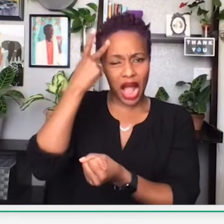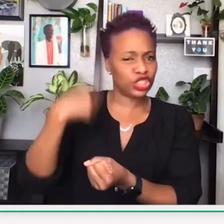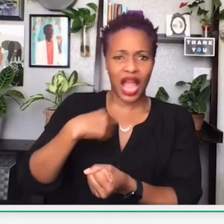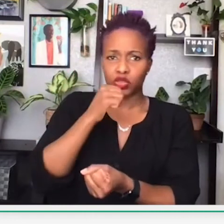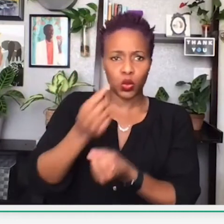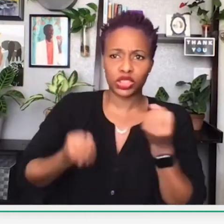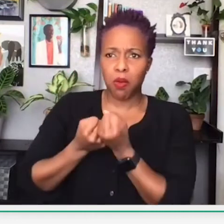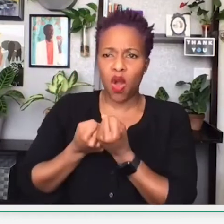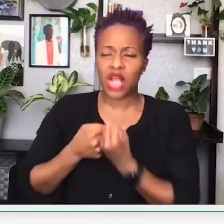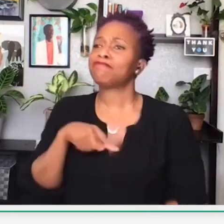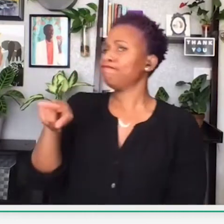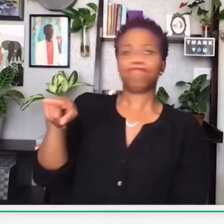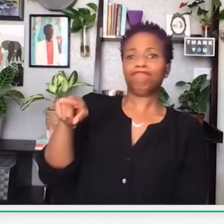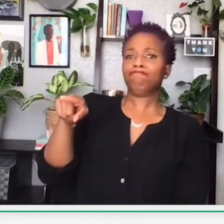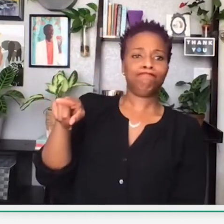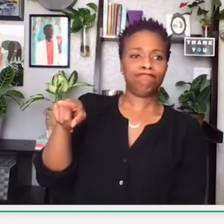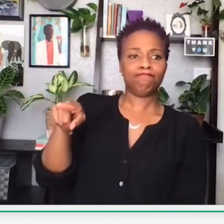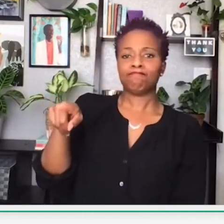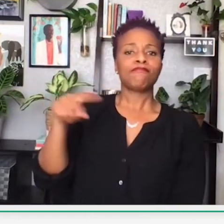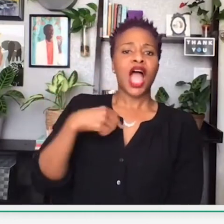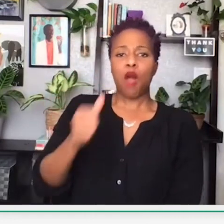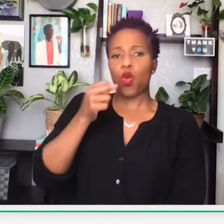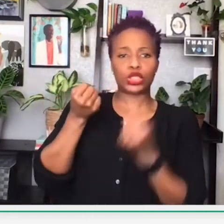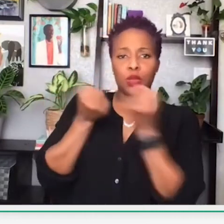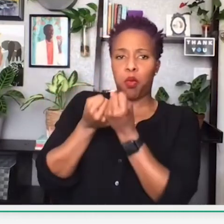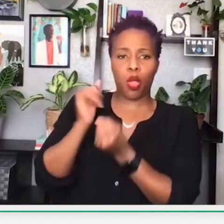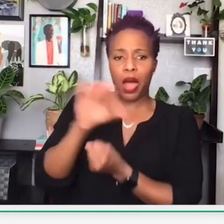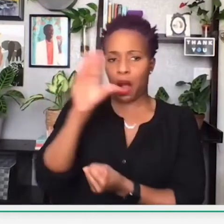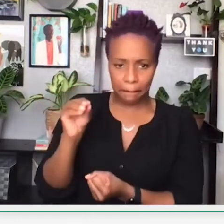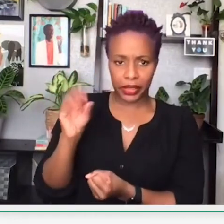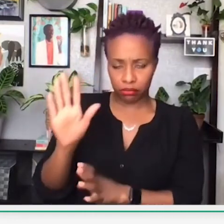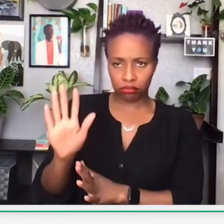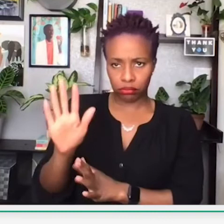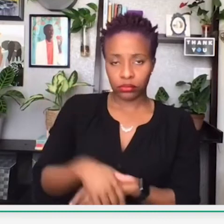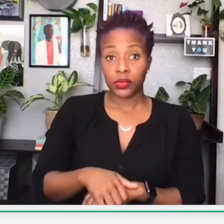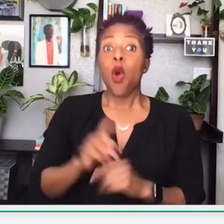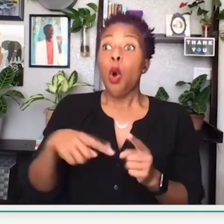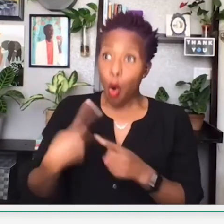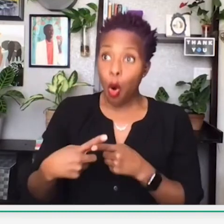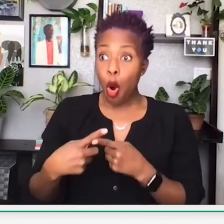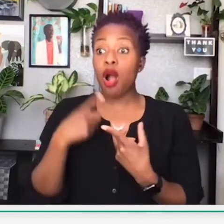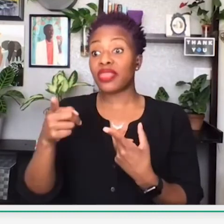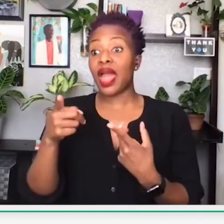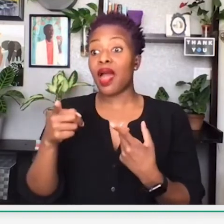if politics are involved. Or, if they're sponsored by politics at that time, I could make the decision that I don't want to support that company.